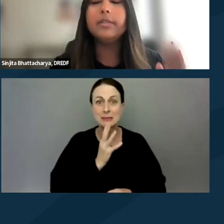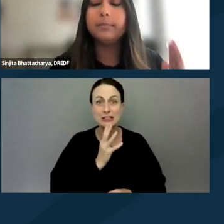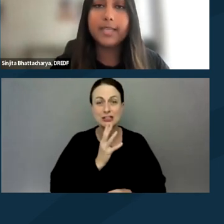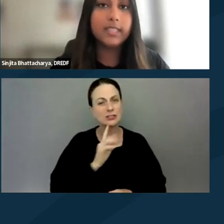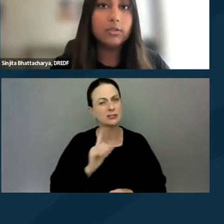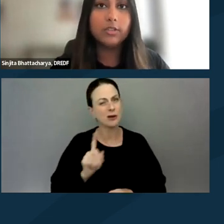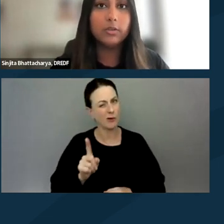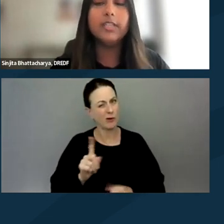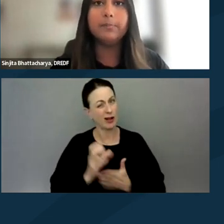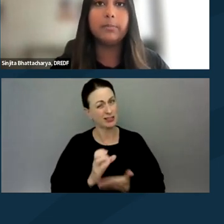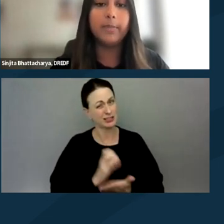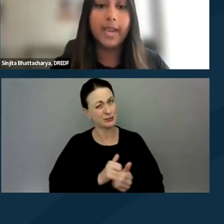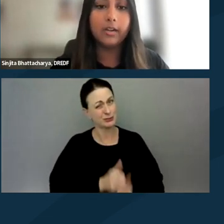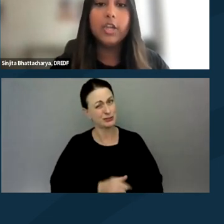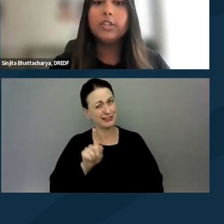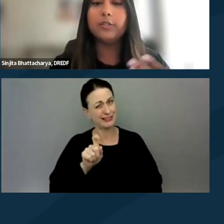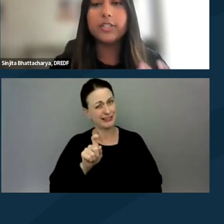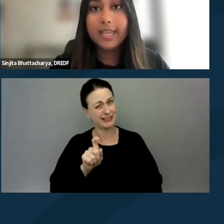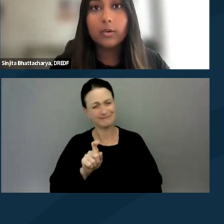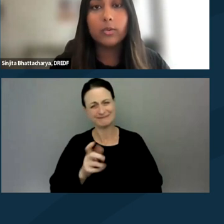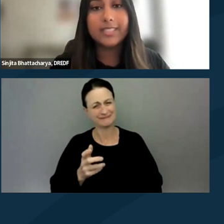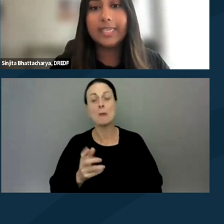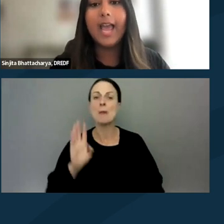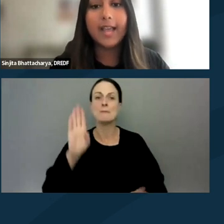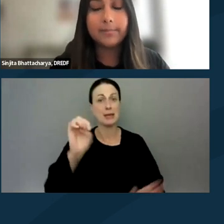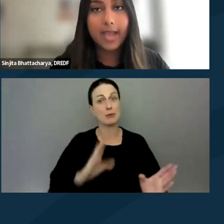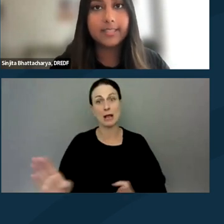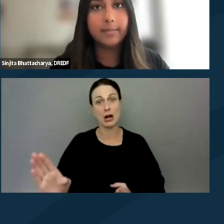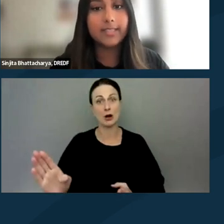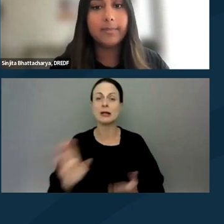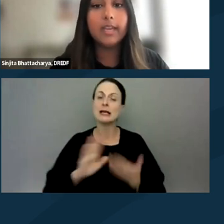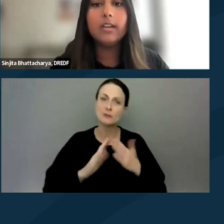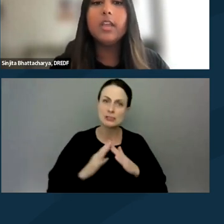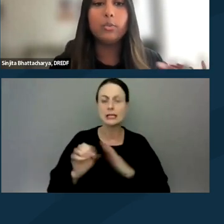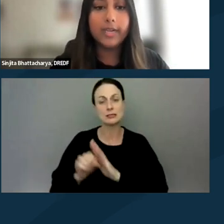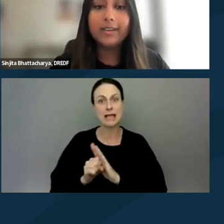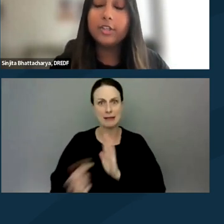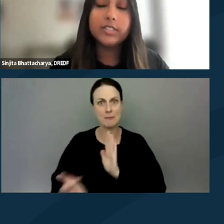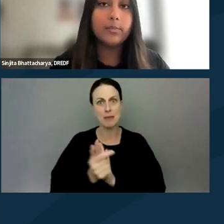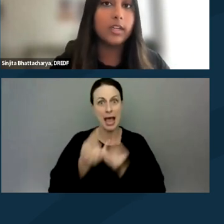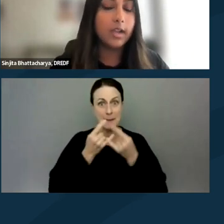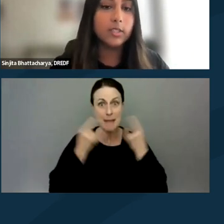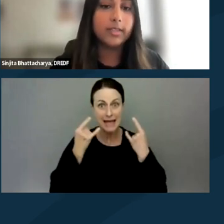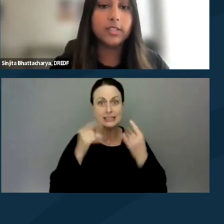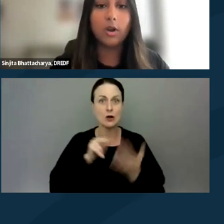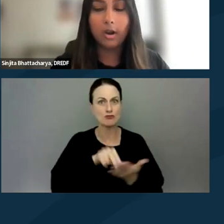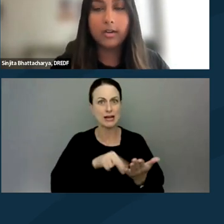but the best thing you can do is be prepared. So if your state or city has passed a mask ban, read and understand what the consequences are.